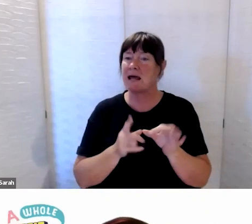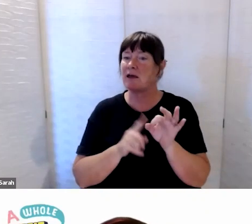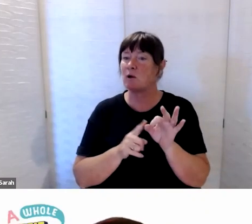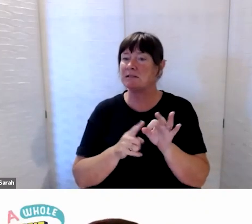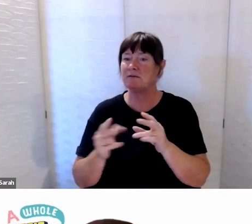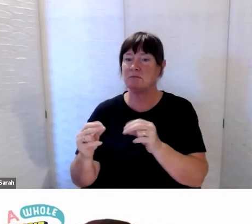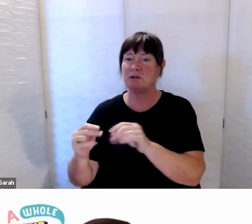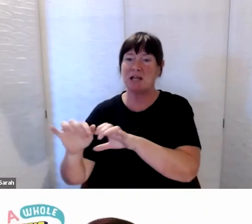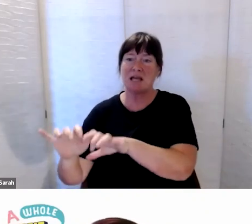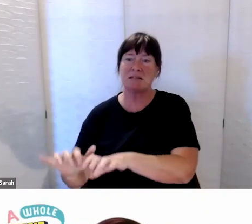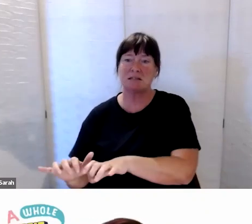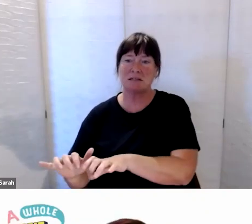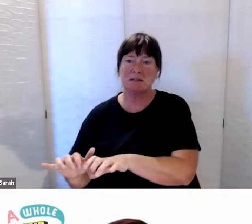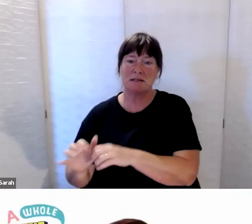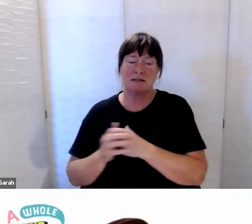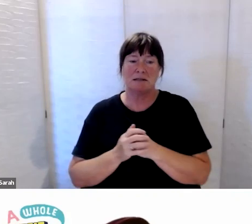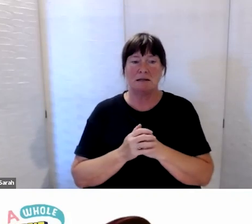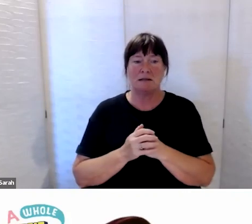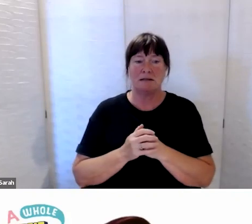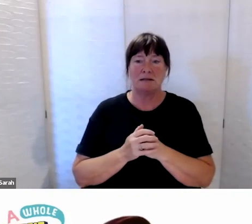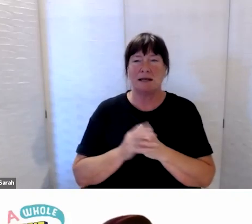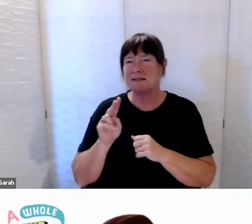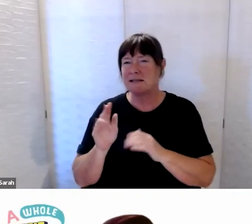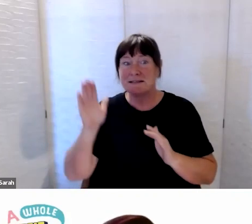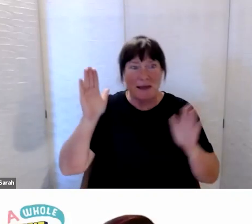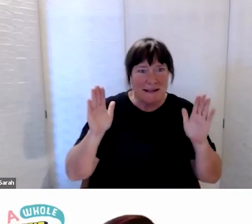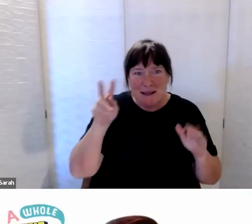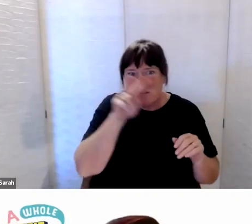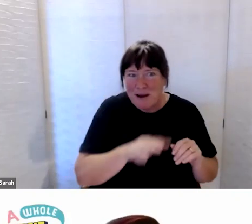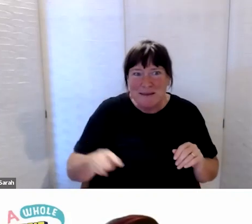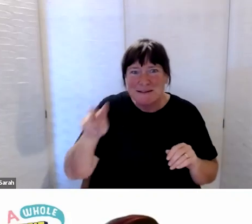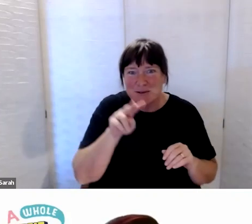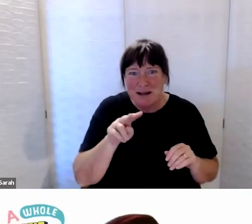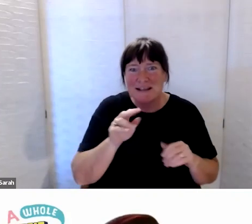and then I see at least a couple of hands up so I will go to those after this.